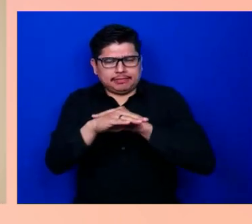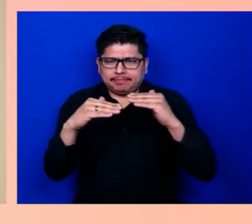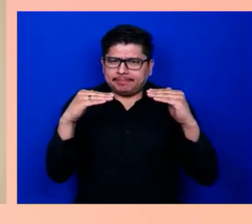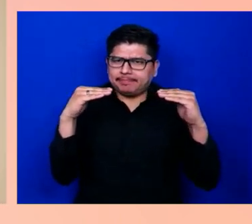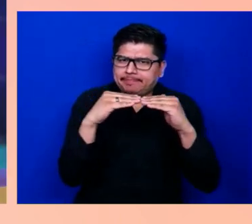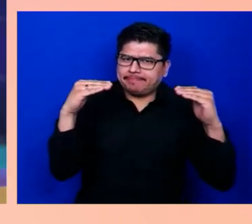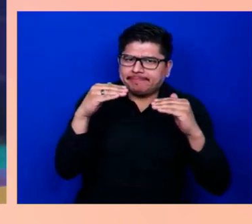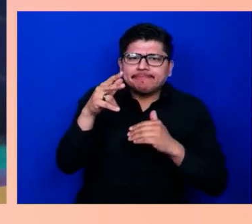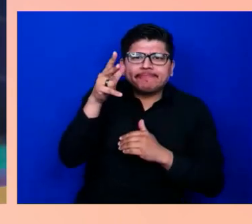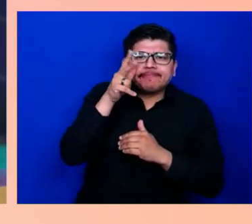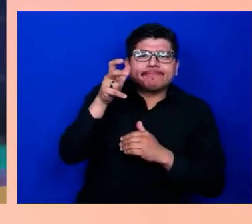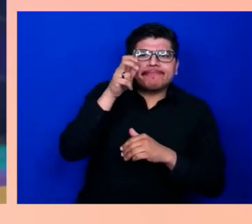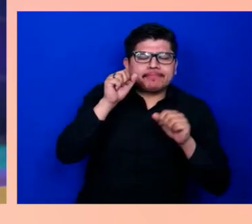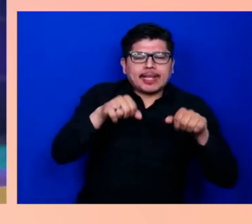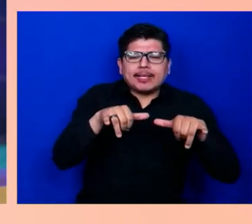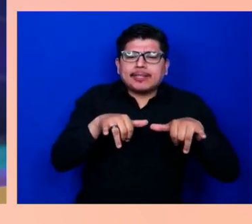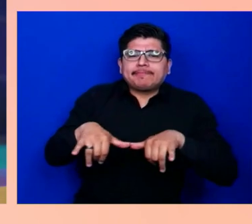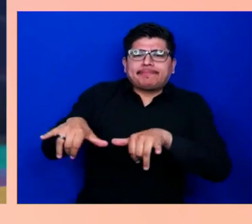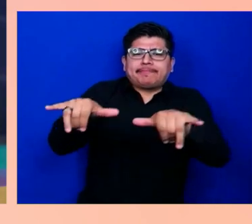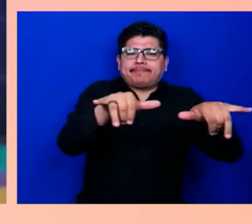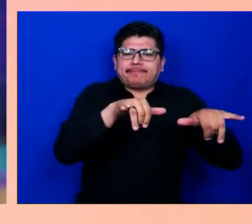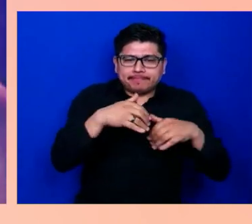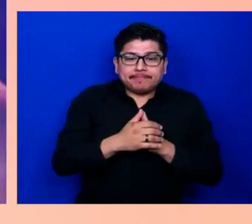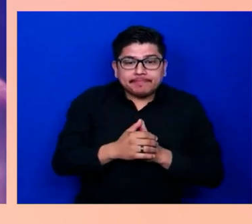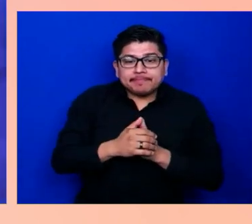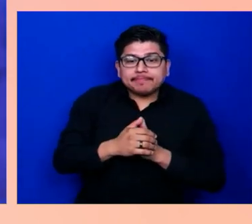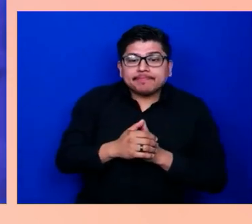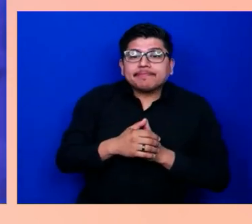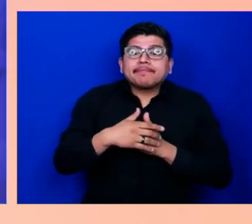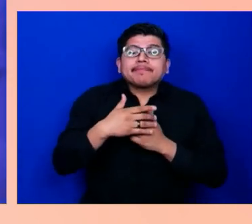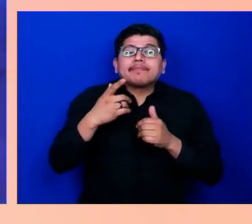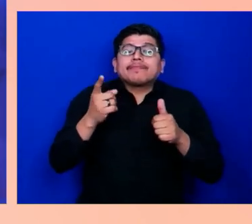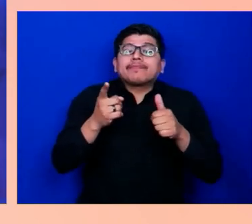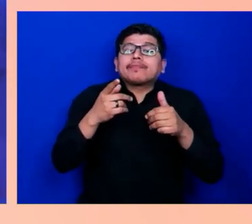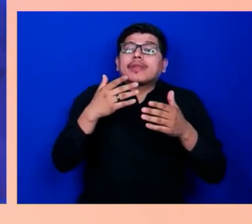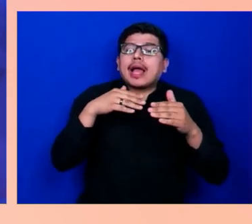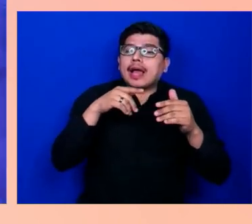Now you can always read the label, even if you can't. You can always read the label, even if